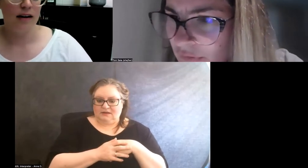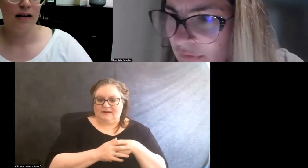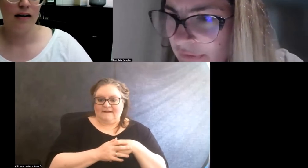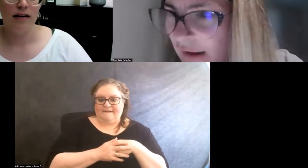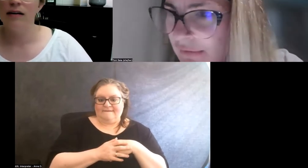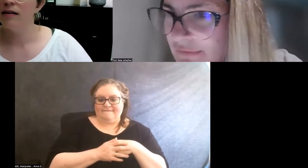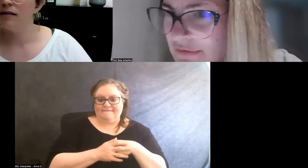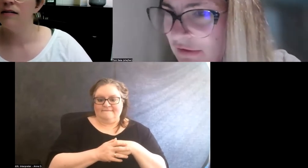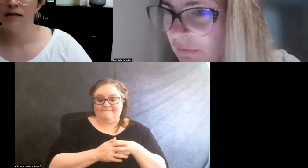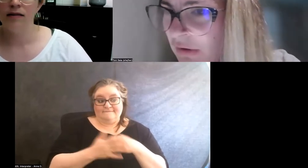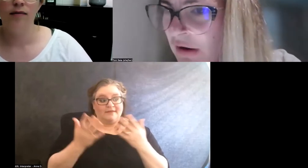Yeah.